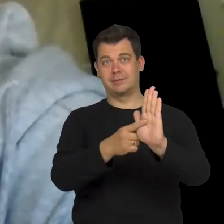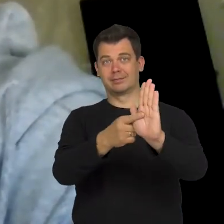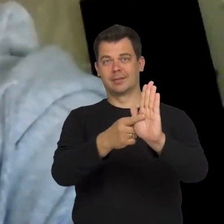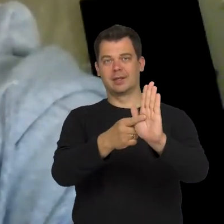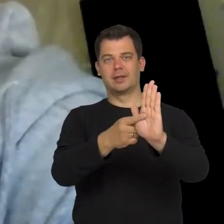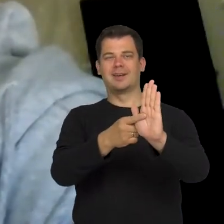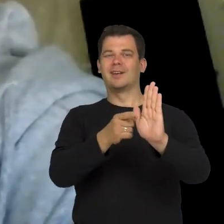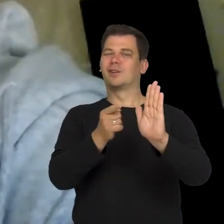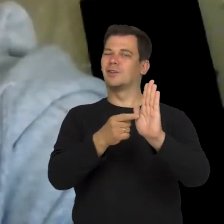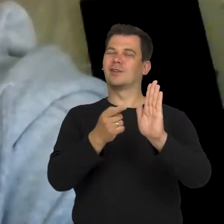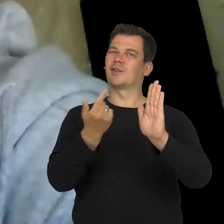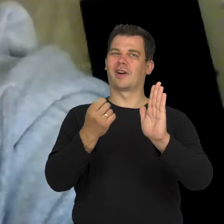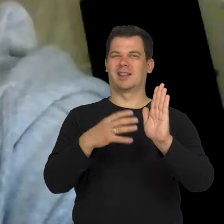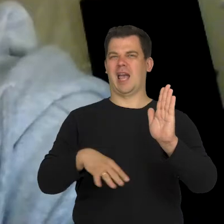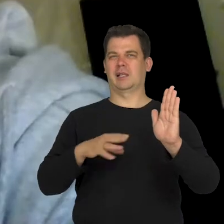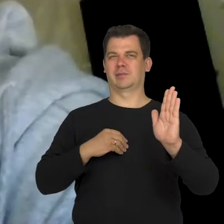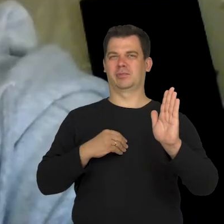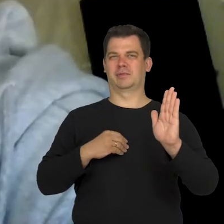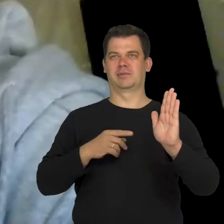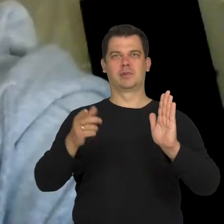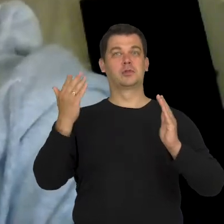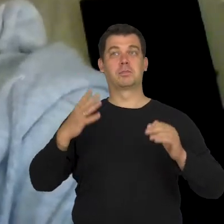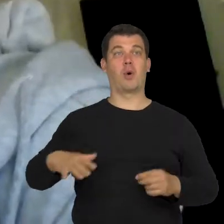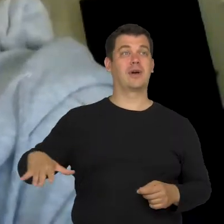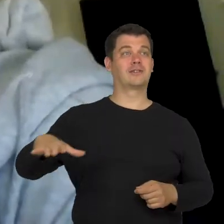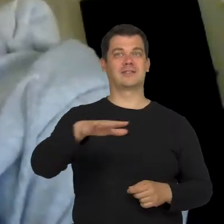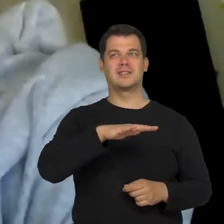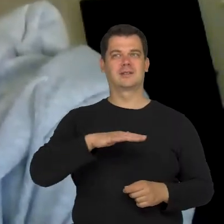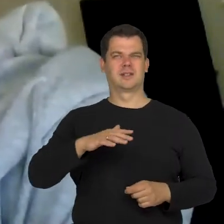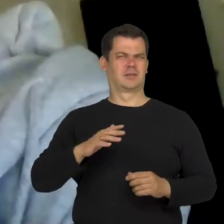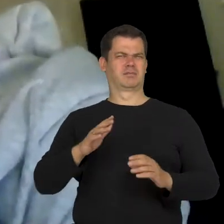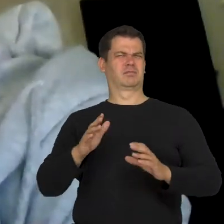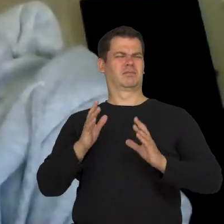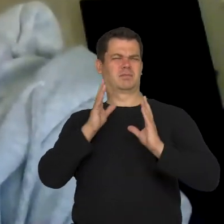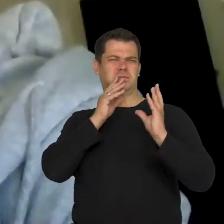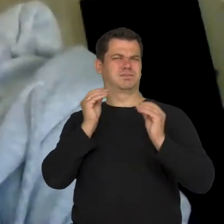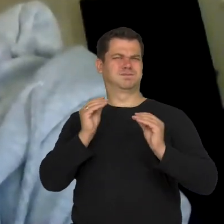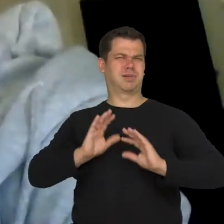which are not accepted by the society